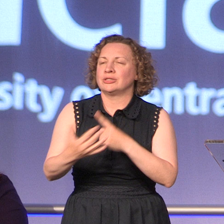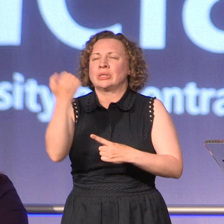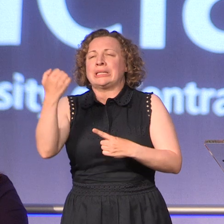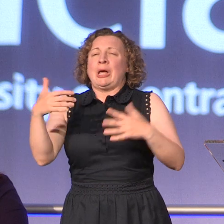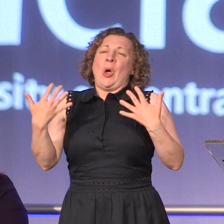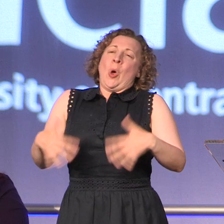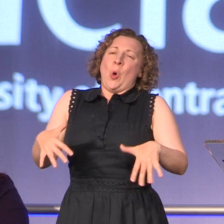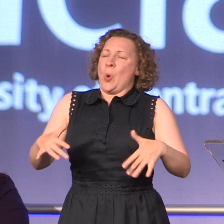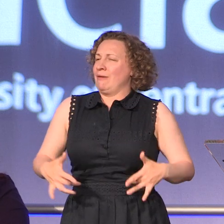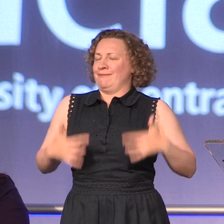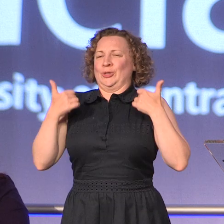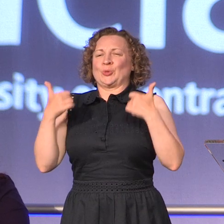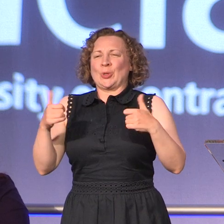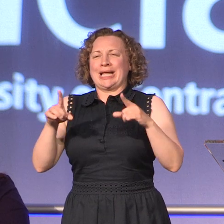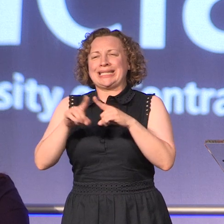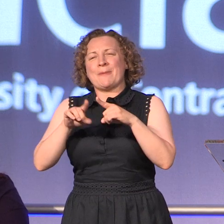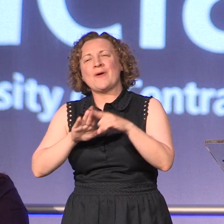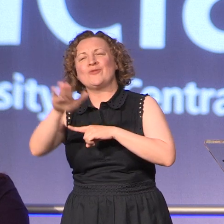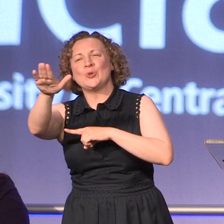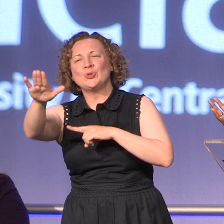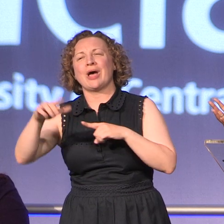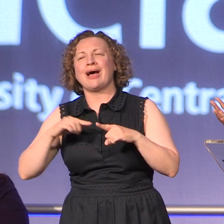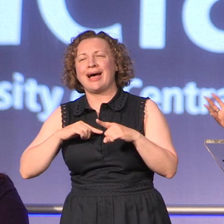doubt you will find out in the future. Congratulations I look forward to seeing